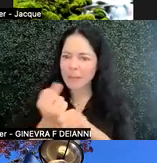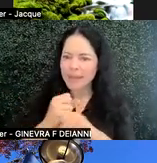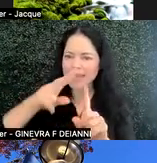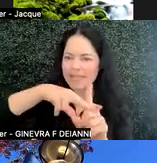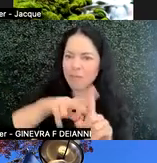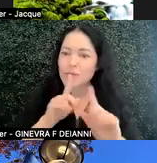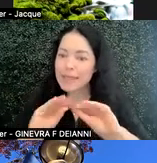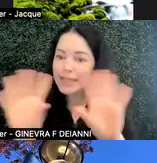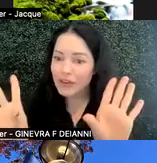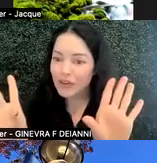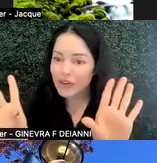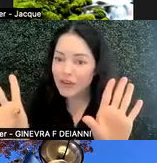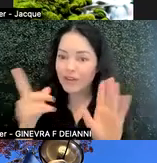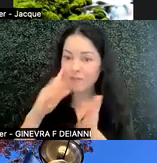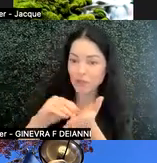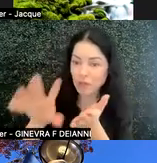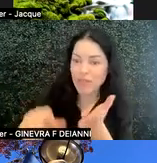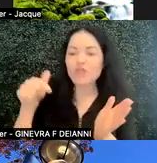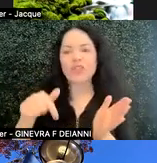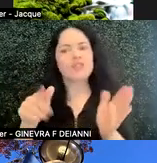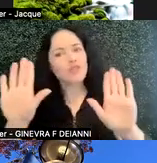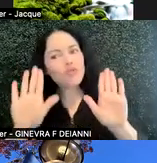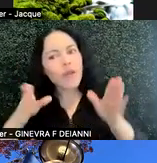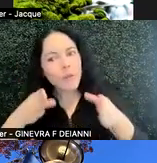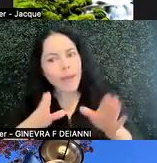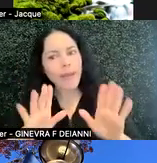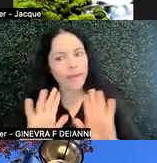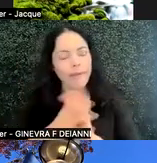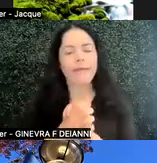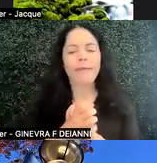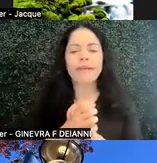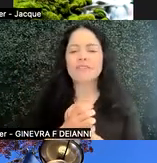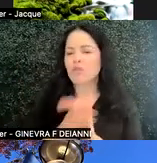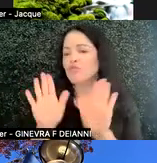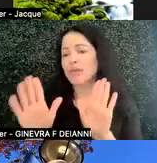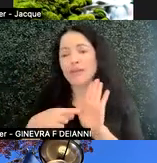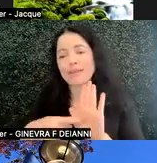And this is a really great way to do that. There are some great examples you can easily look them up.